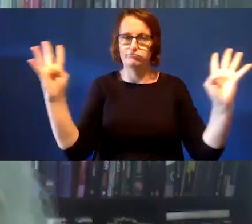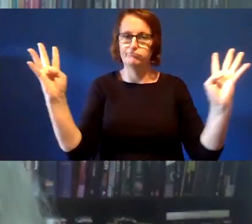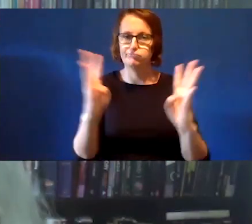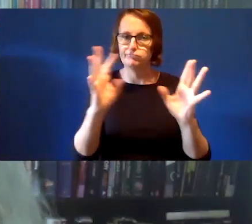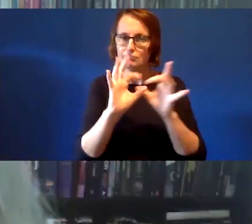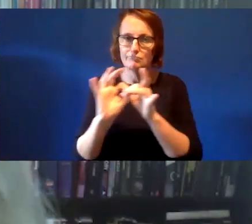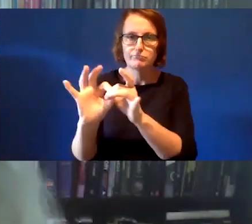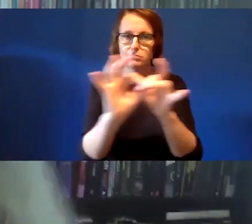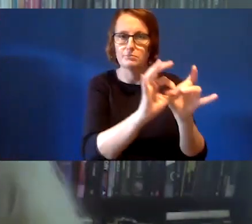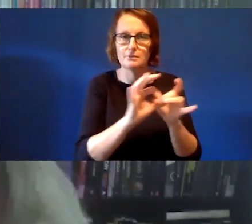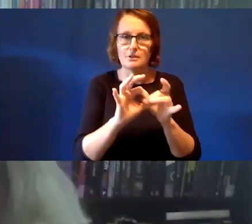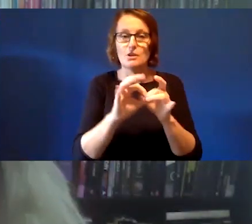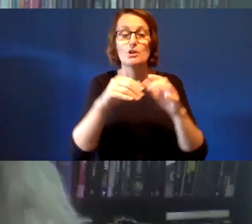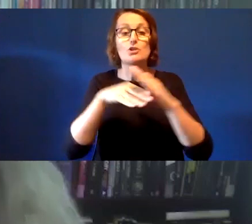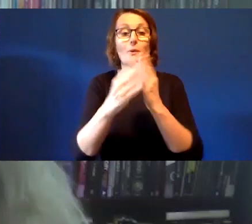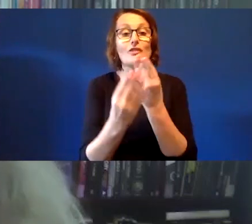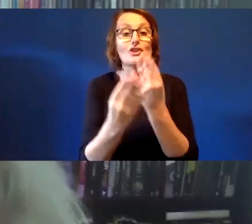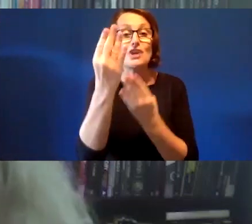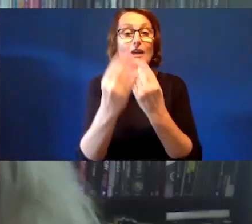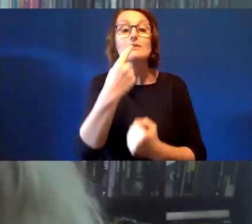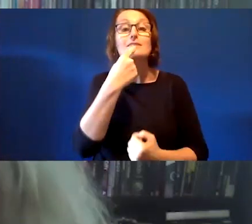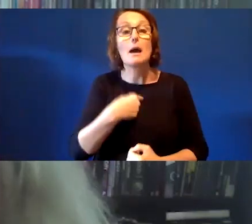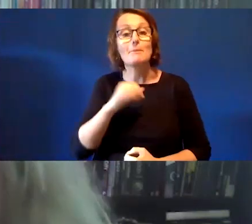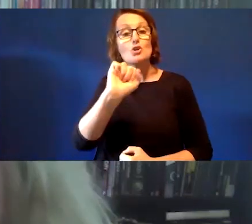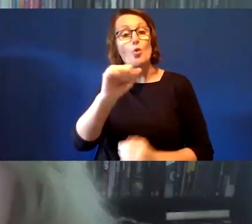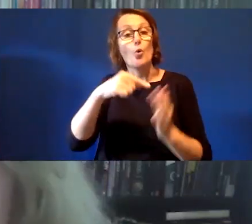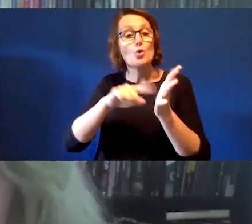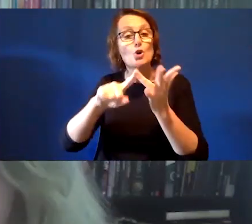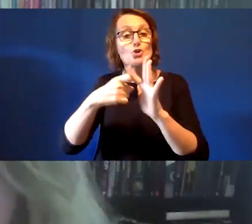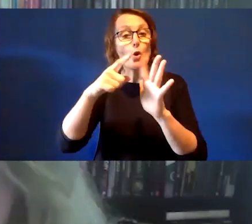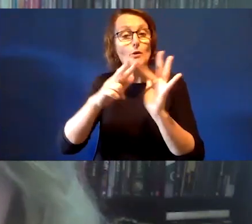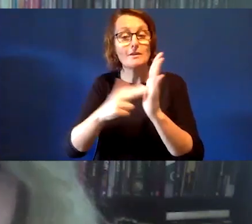add into the chat a gathering token that you are offering to this space,